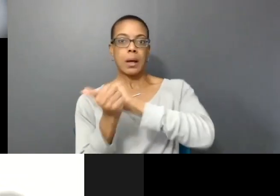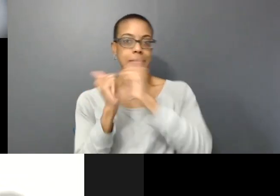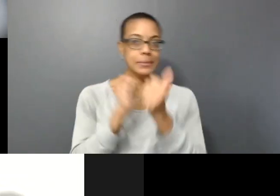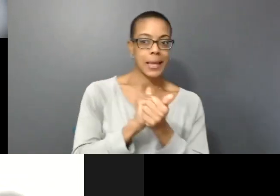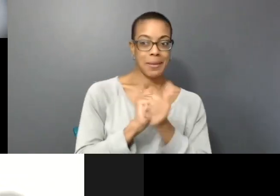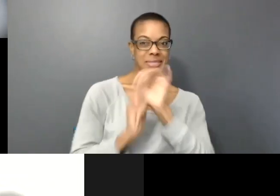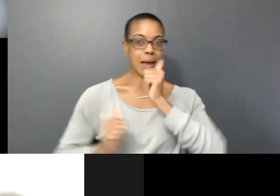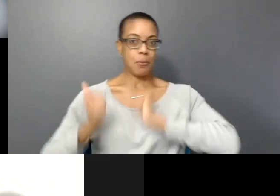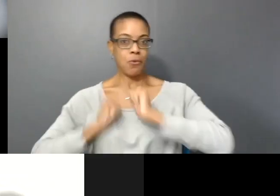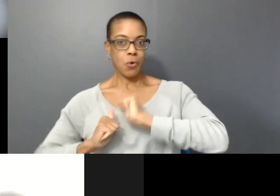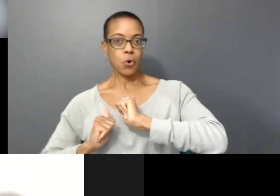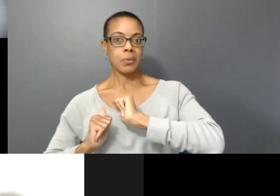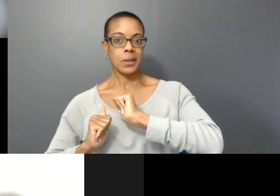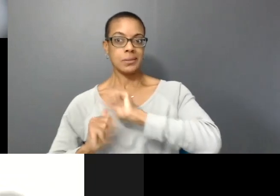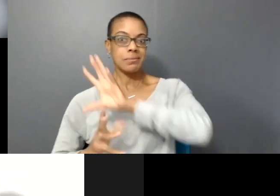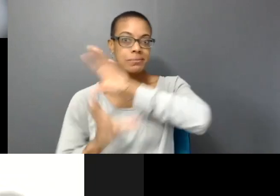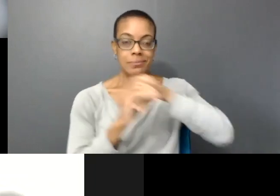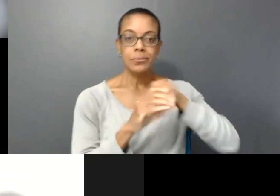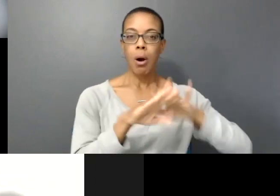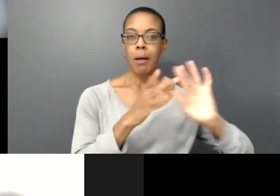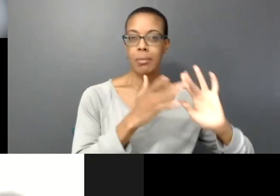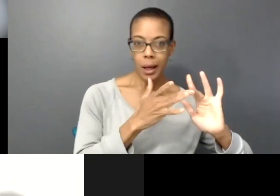virtual online kind of environment.